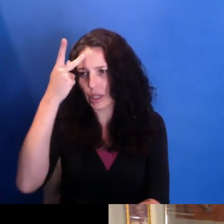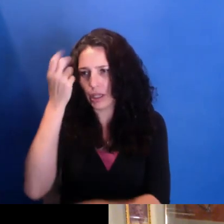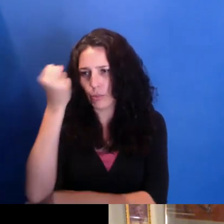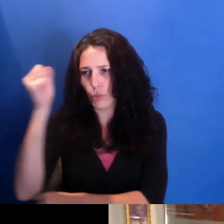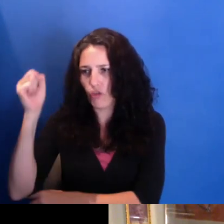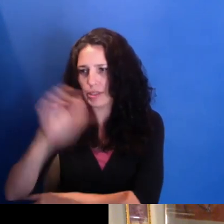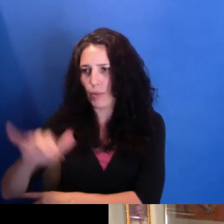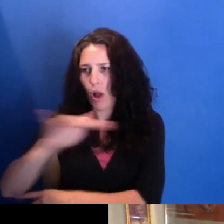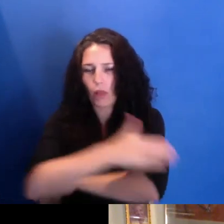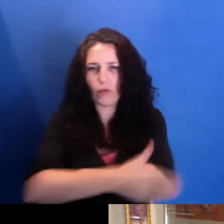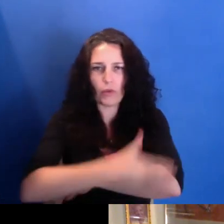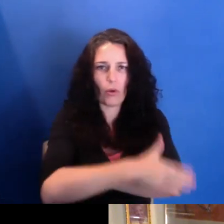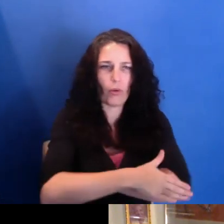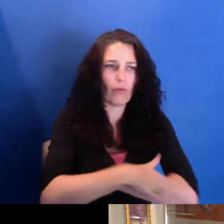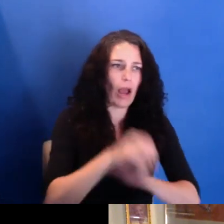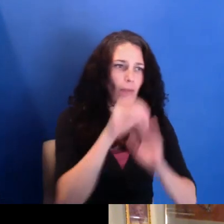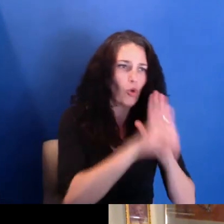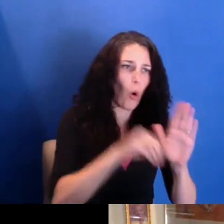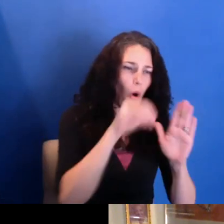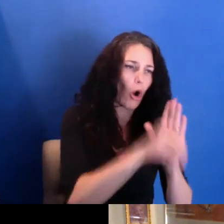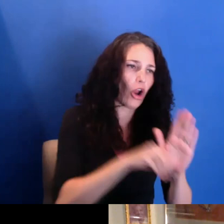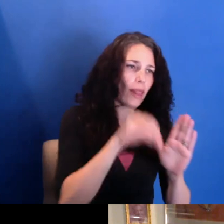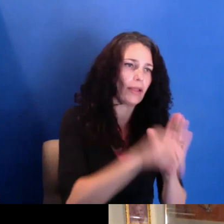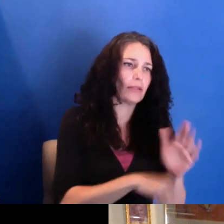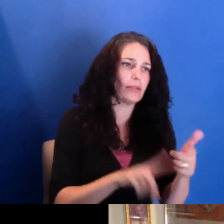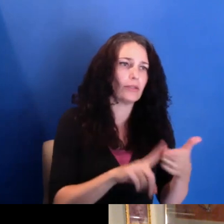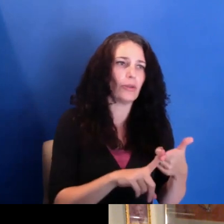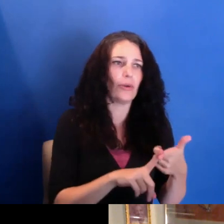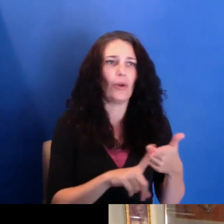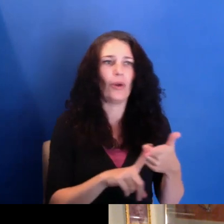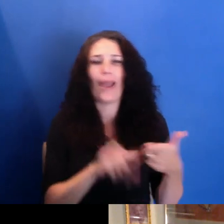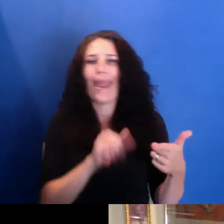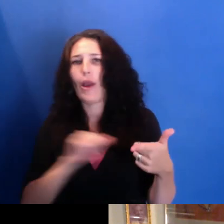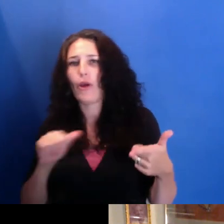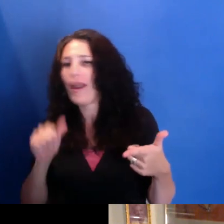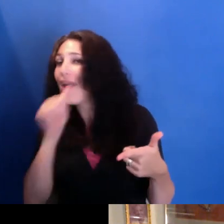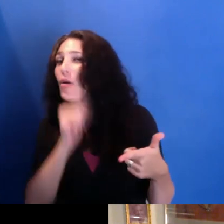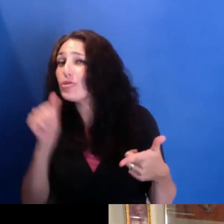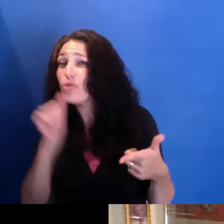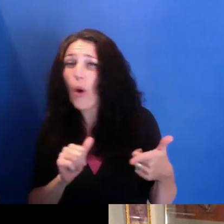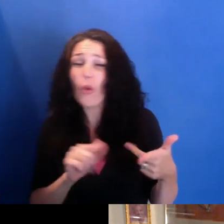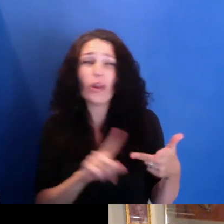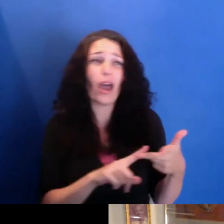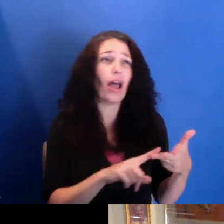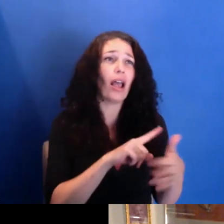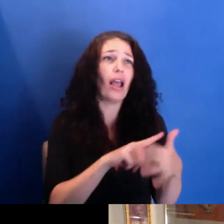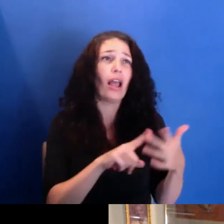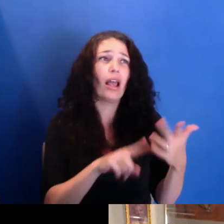from New Orleans, from Arizona, from-- anyway, from 41 states and Puerto Rico.